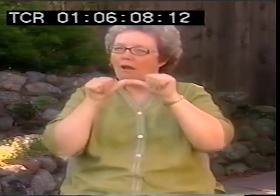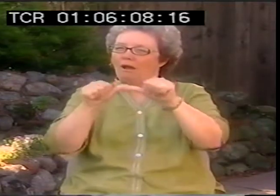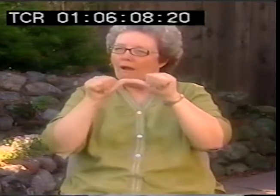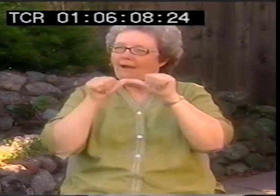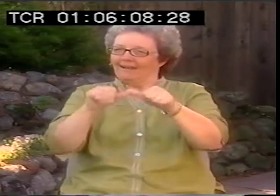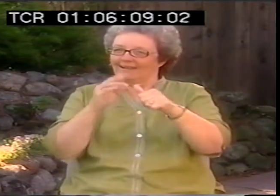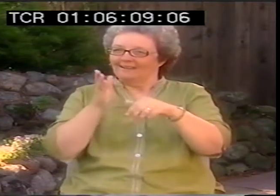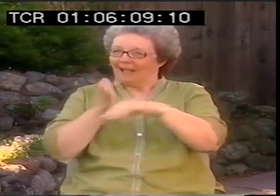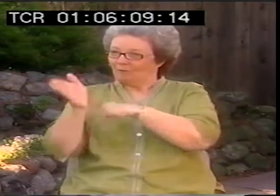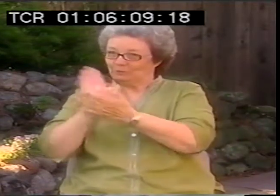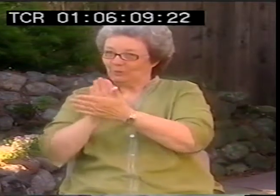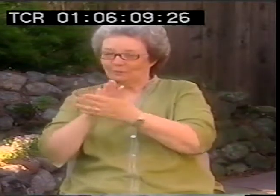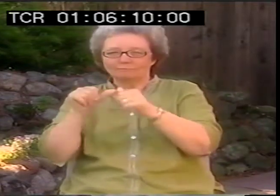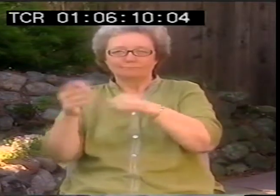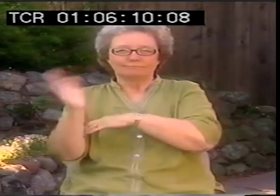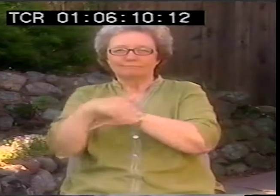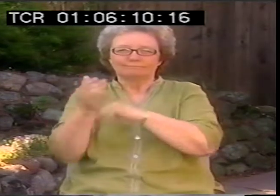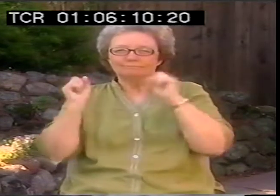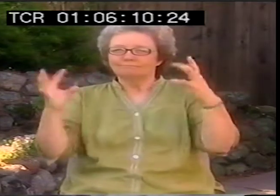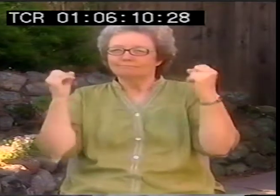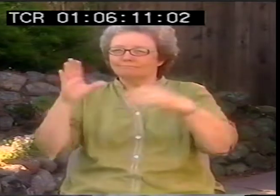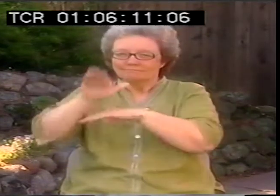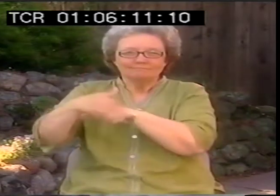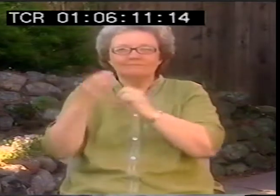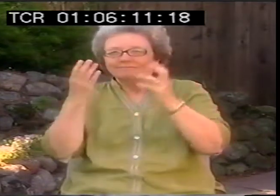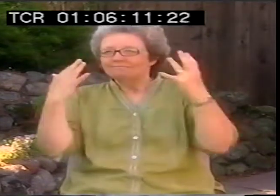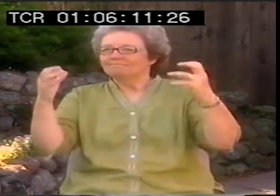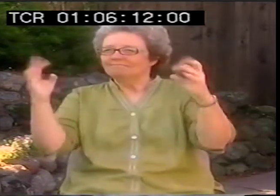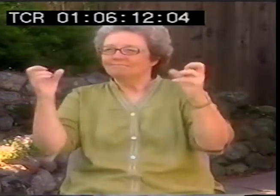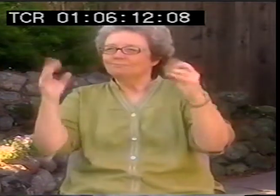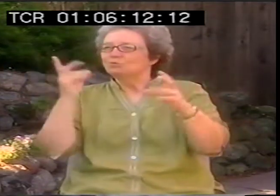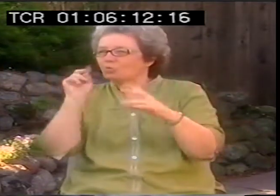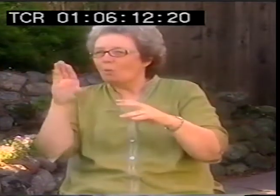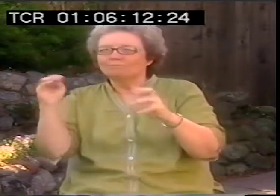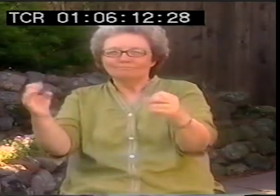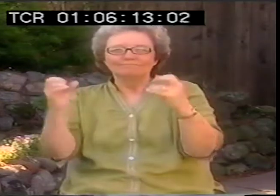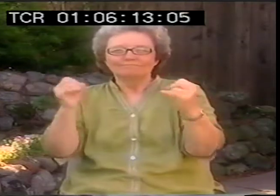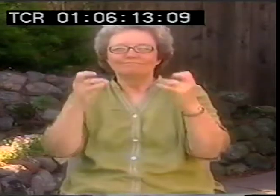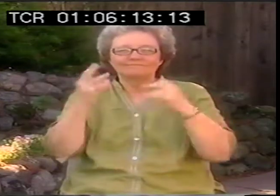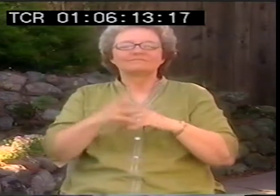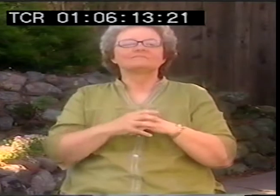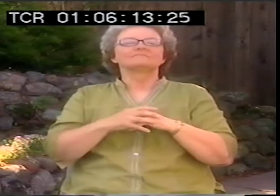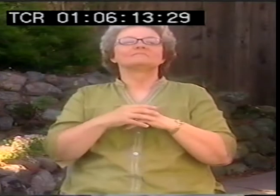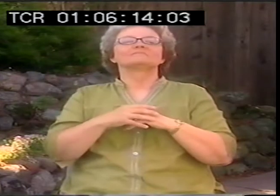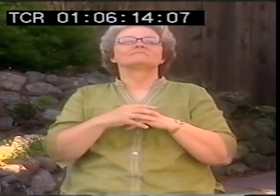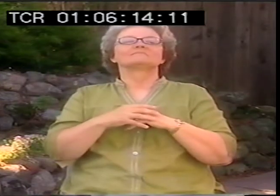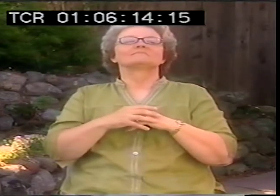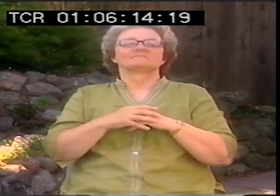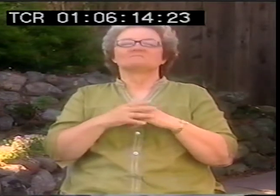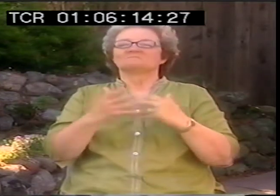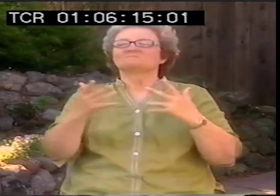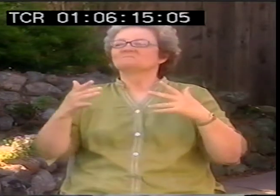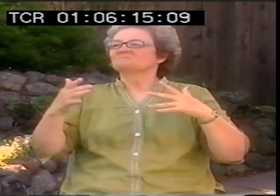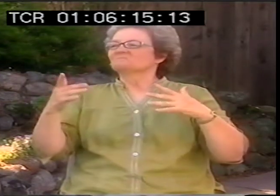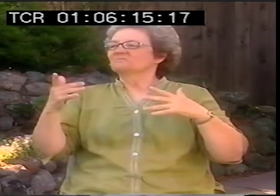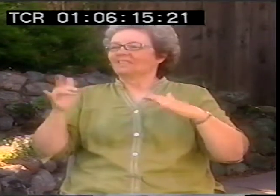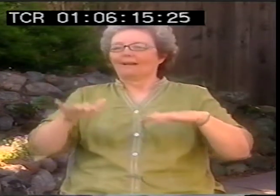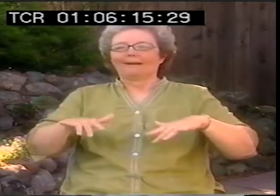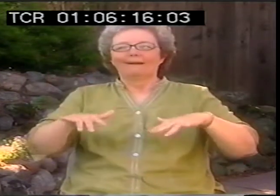And they would be modeling sign language too. After school, we'd all hang out and if the kids were in the dorms, they'd be signing and on the playgrounds